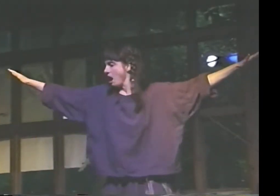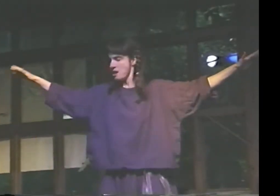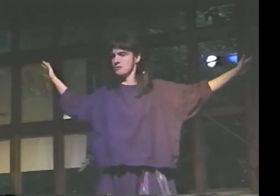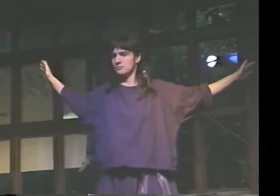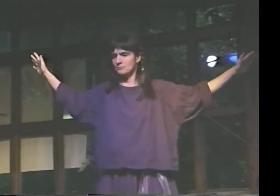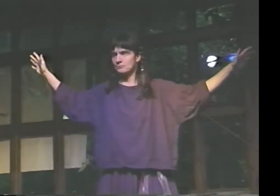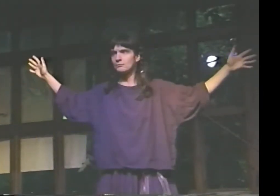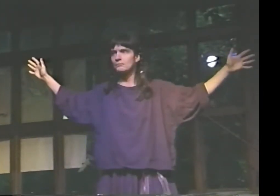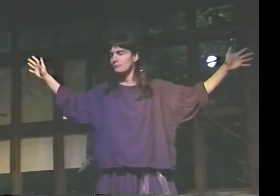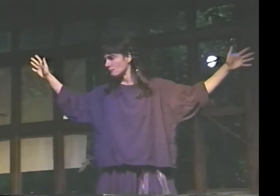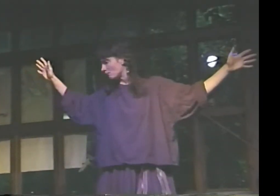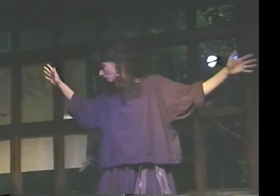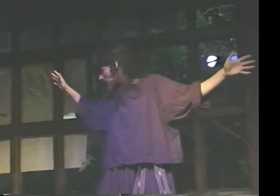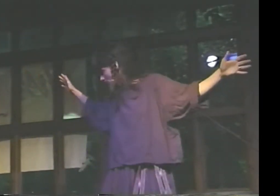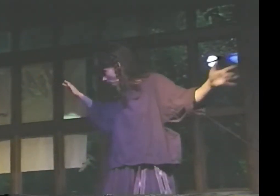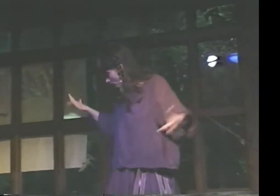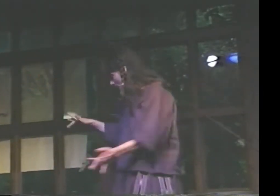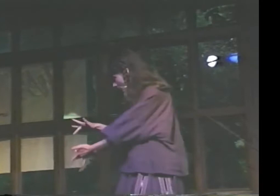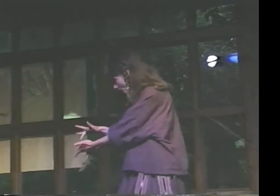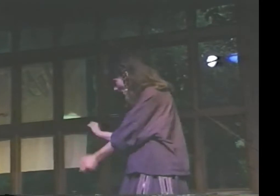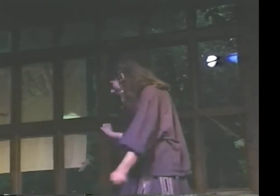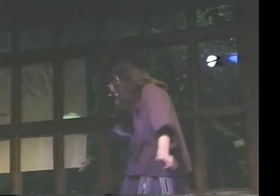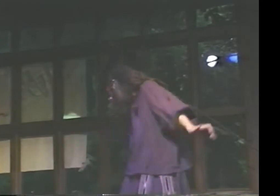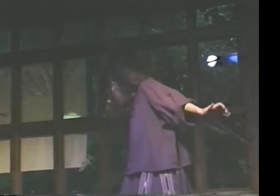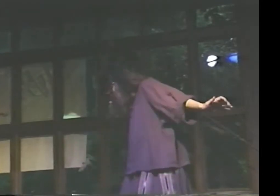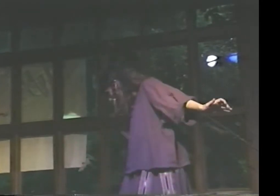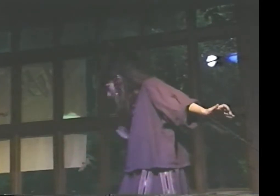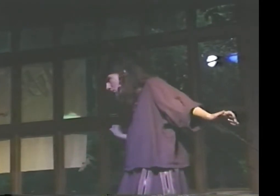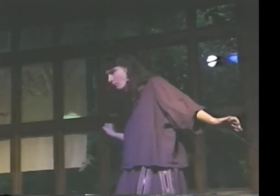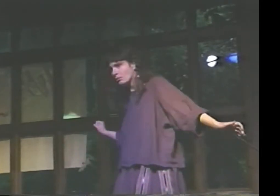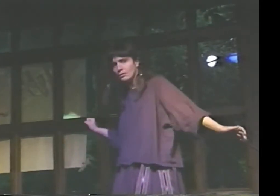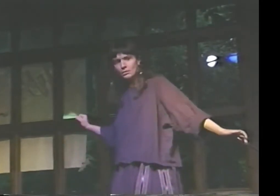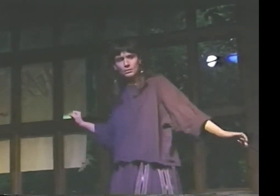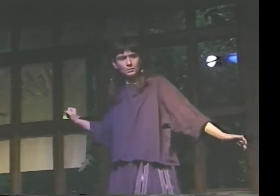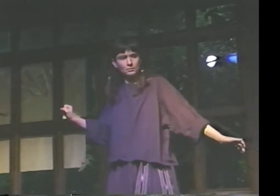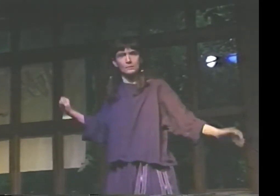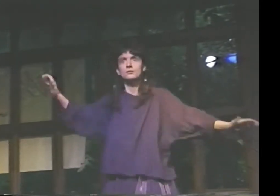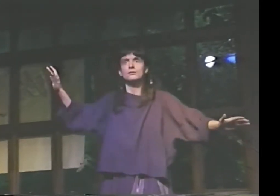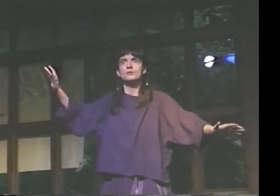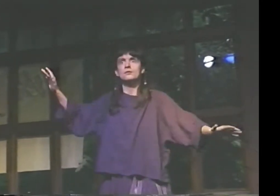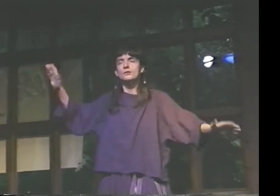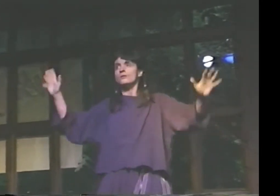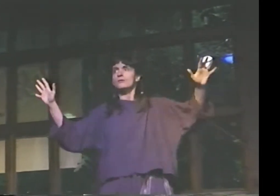THE BLACK HOLE. LANGUAGE TYRANT DISAPPEARS INTO THE BLACK HOLE.